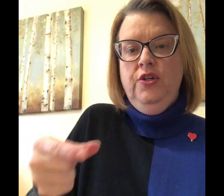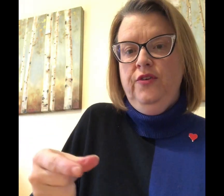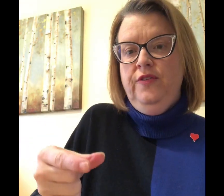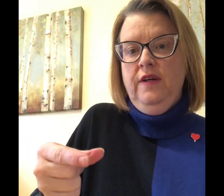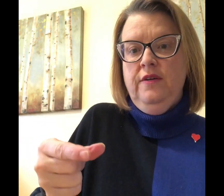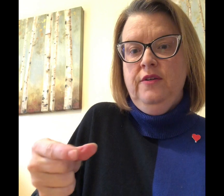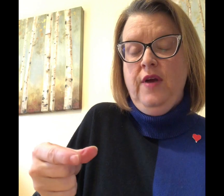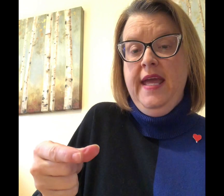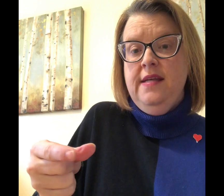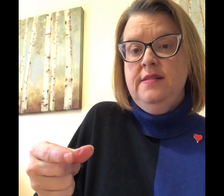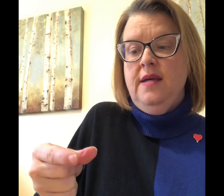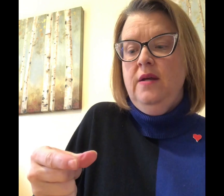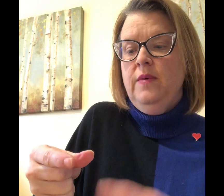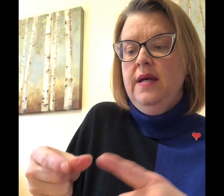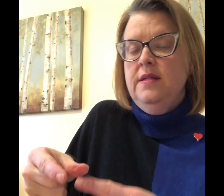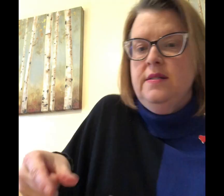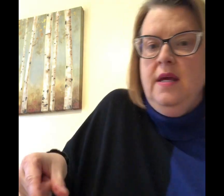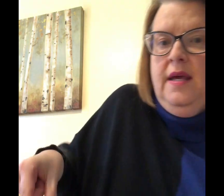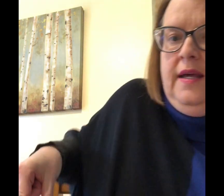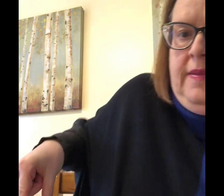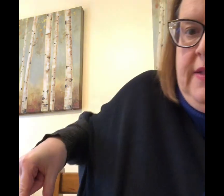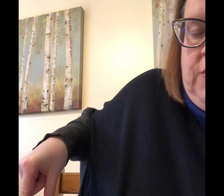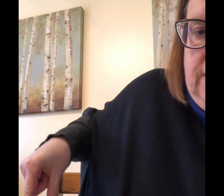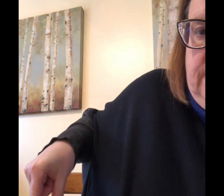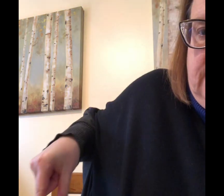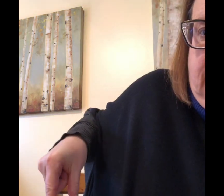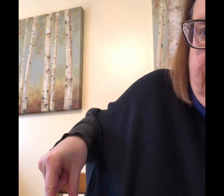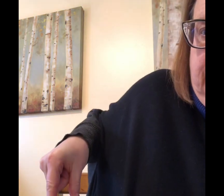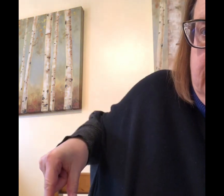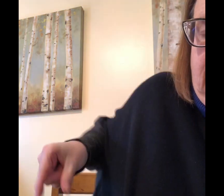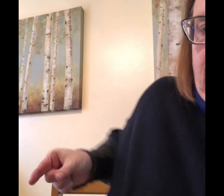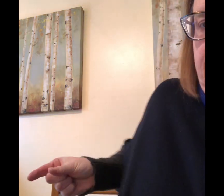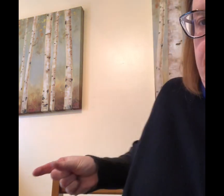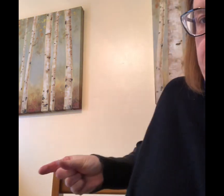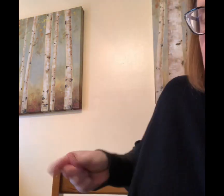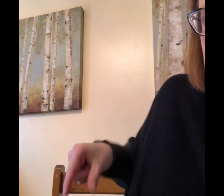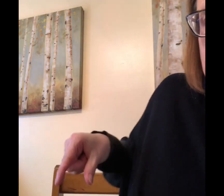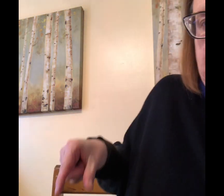your finger at your hand sideways and that's what it looks like from the top G.